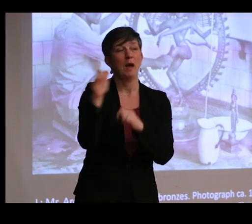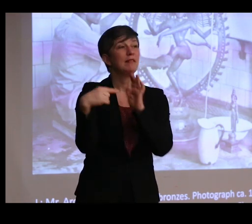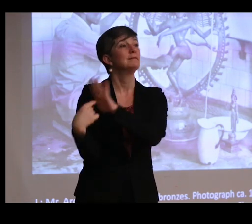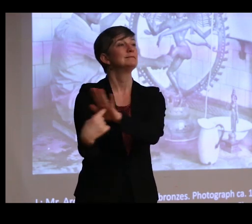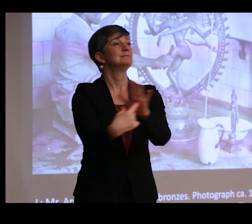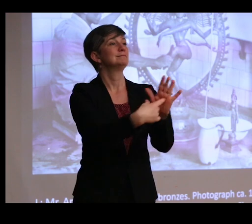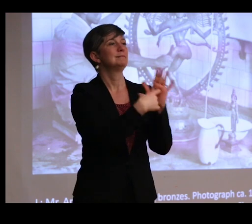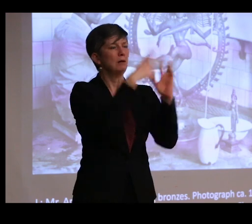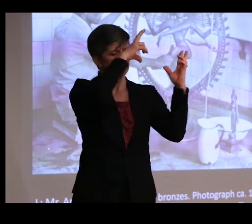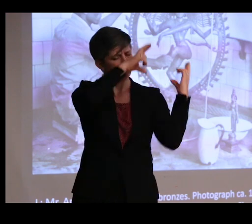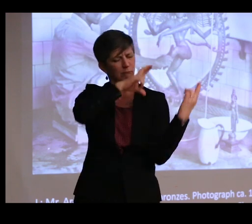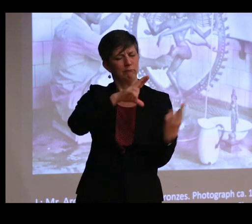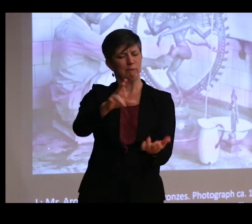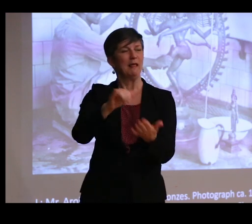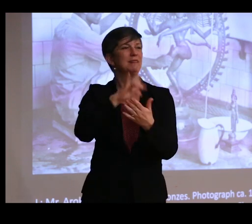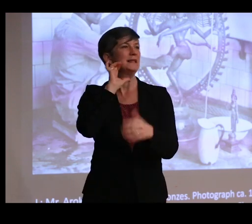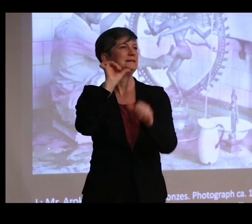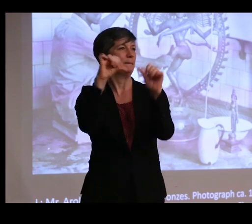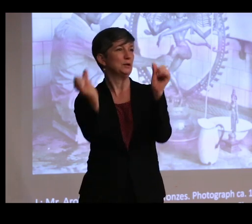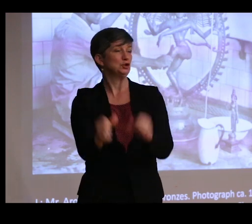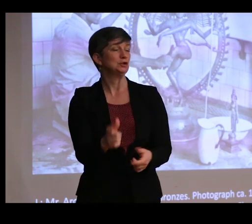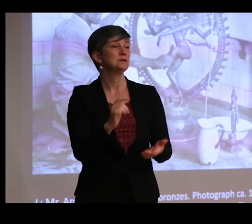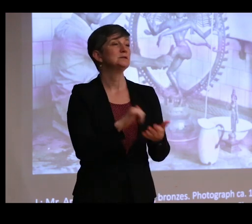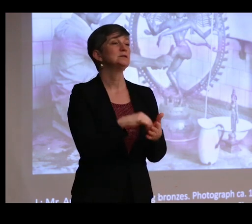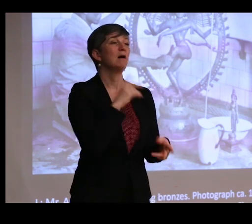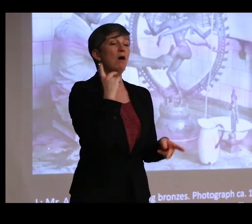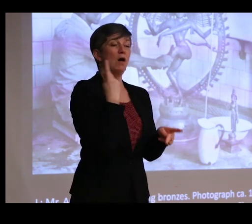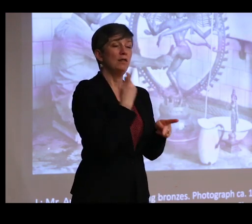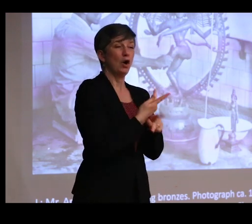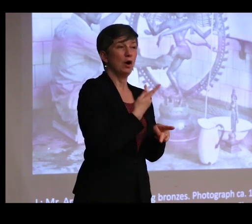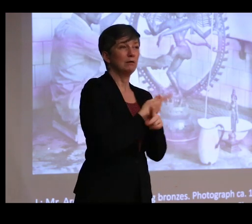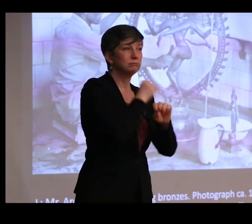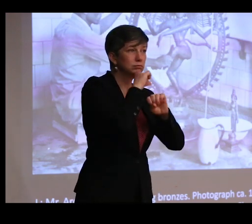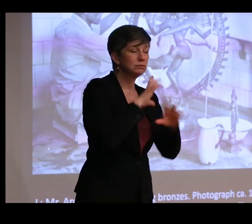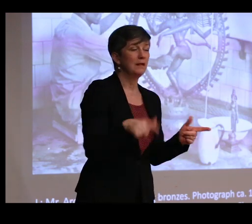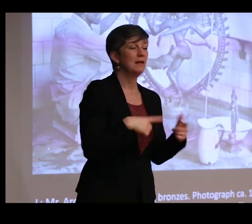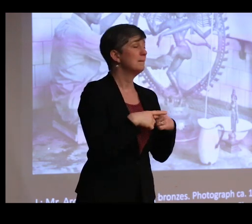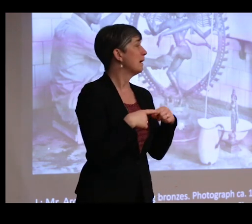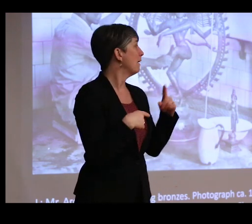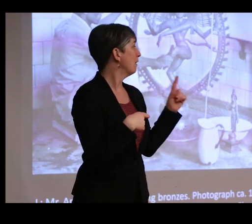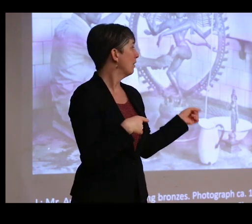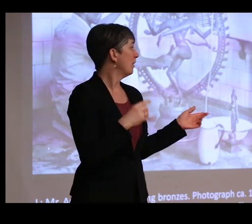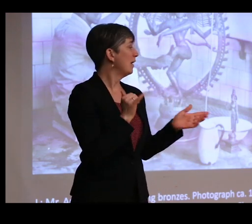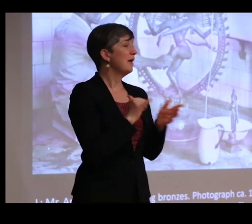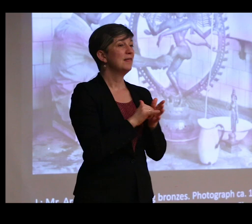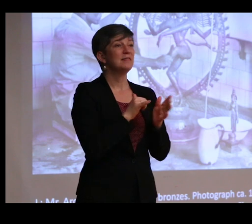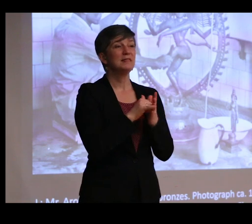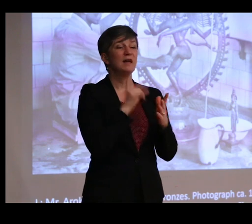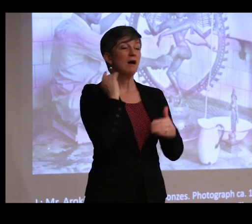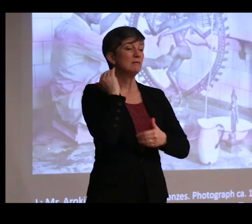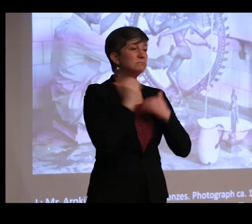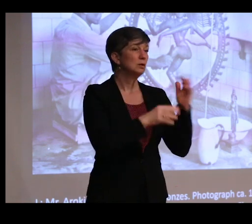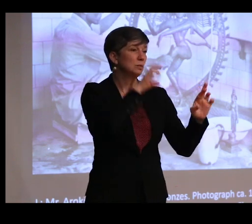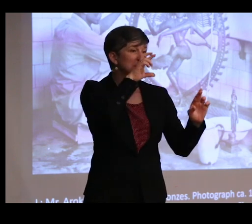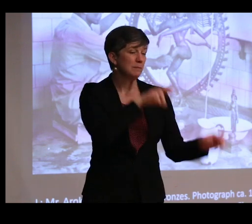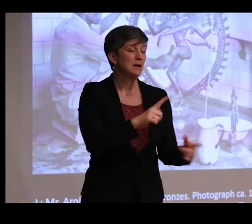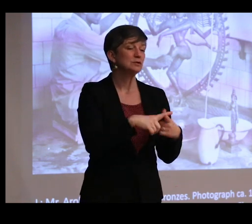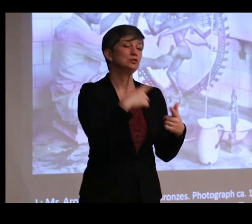of these images. The archives record nothing of either Mr. or Dr. Paramasivan's responses to treating the gods